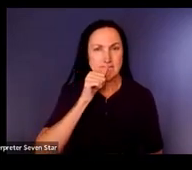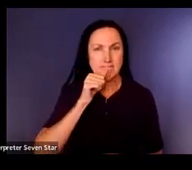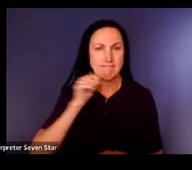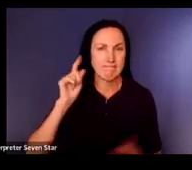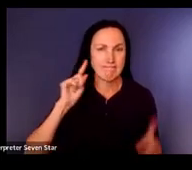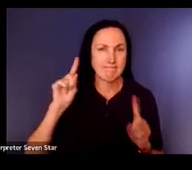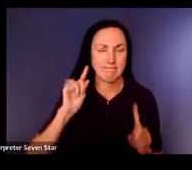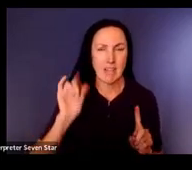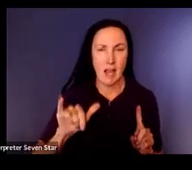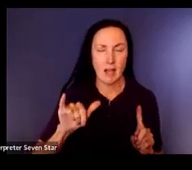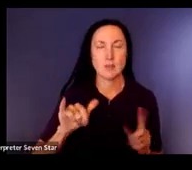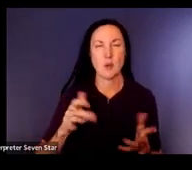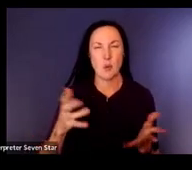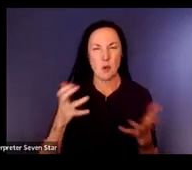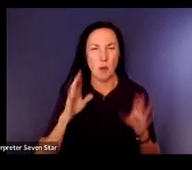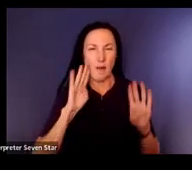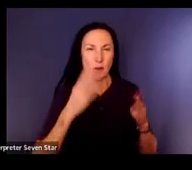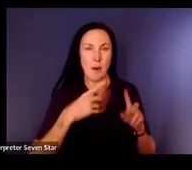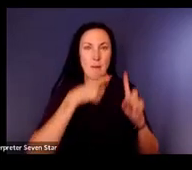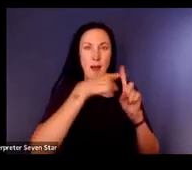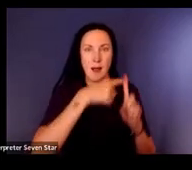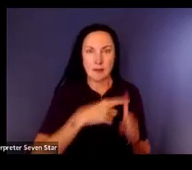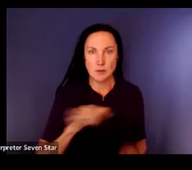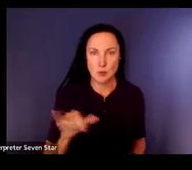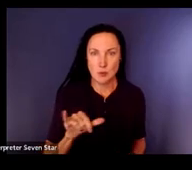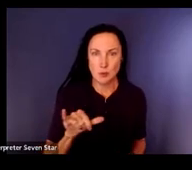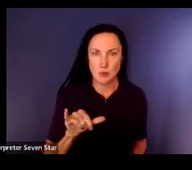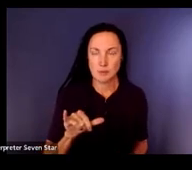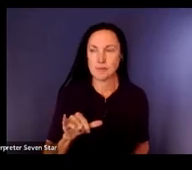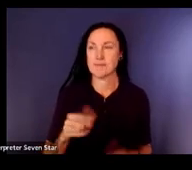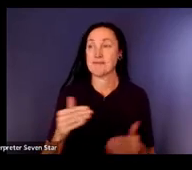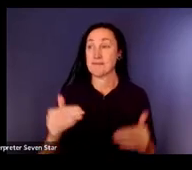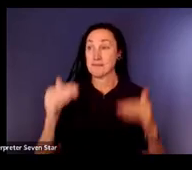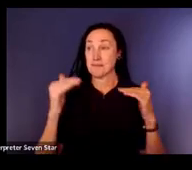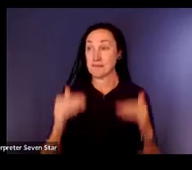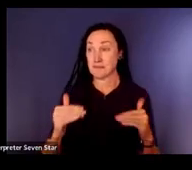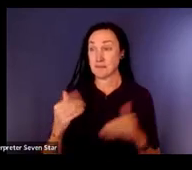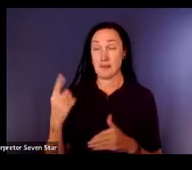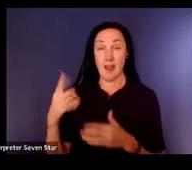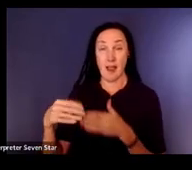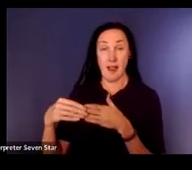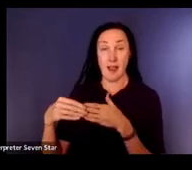this guide. It's called Assessing Communication and Learning in Young Children Who are Deaf